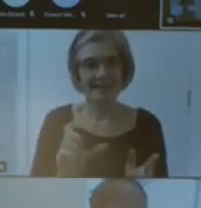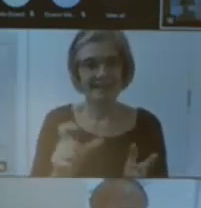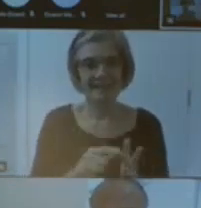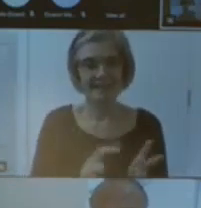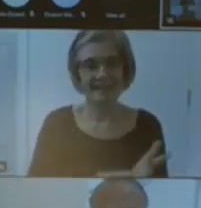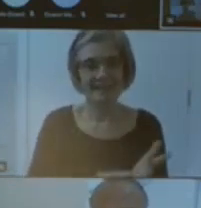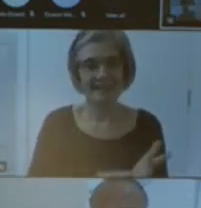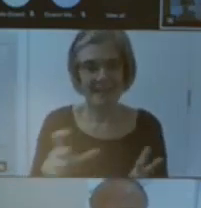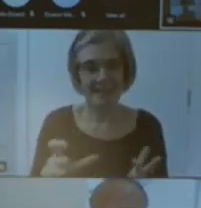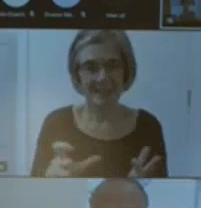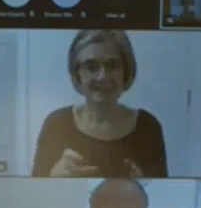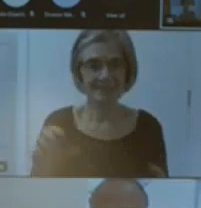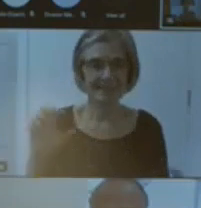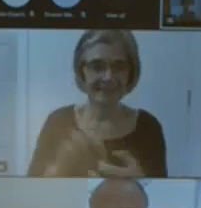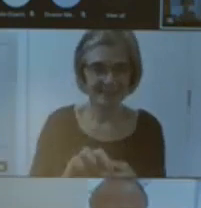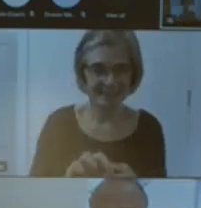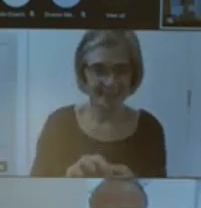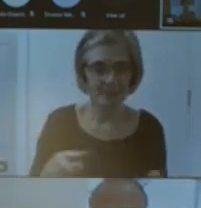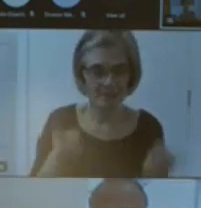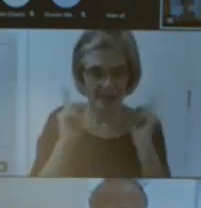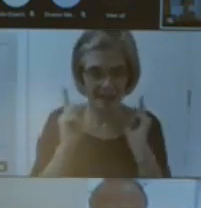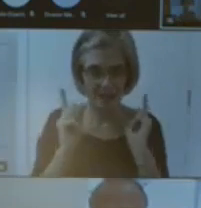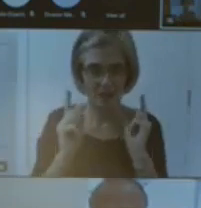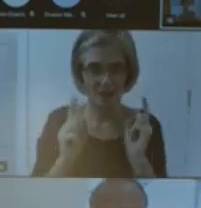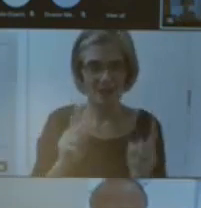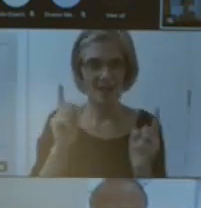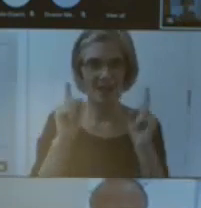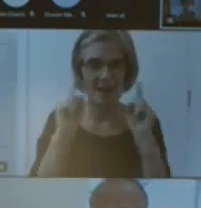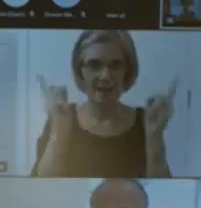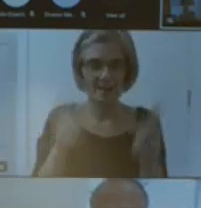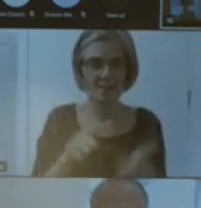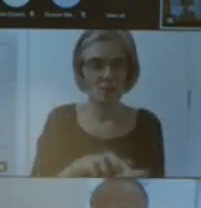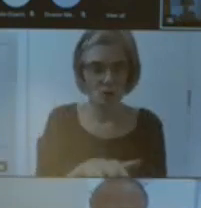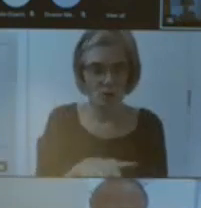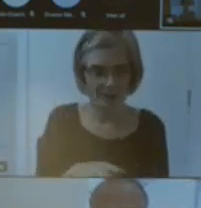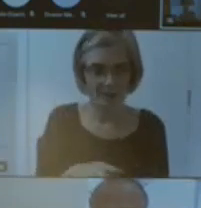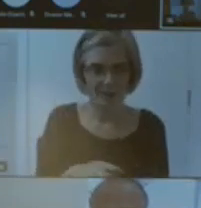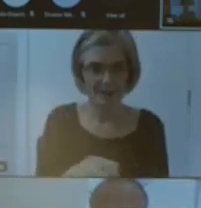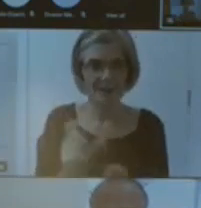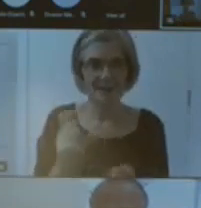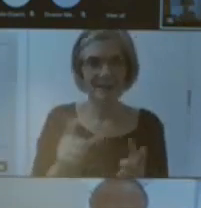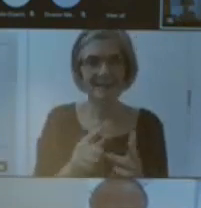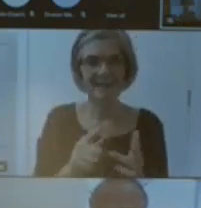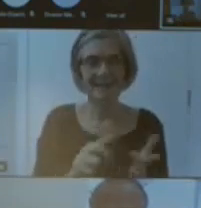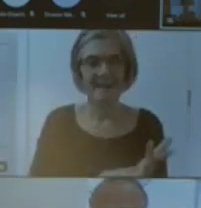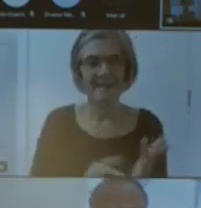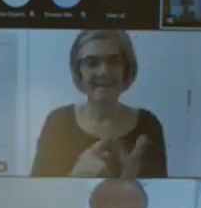job and the Civic engagement service is a very new service and as you can appreciate um historically